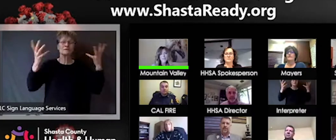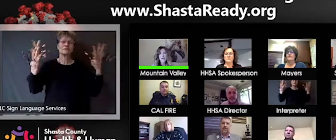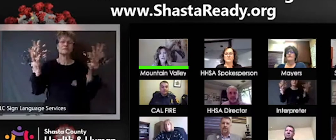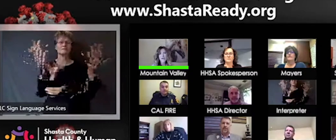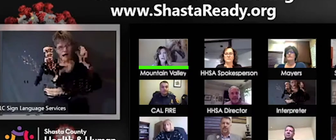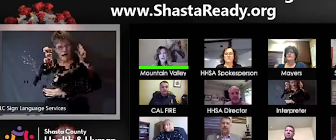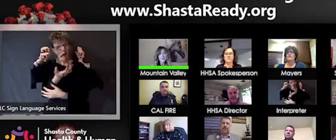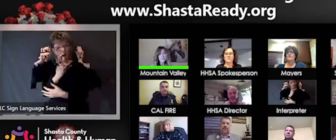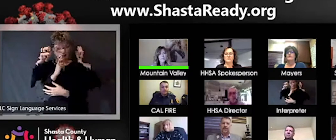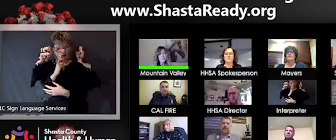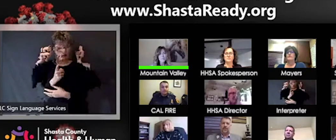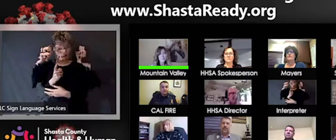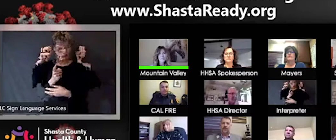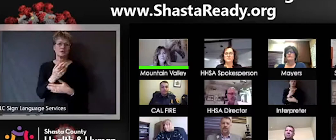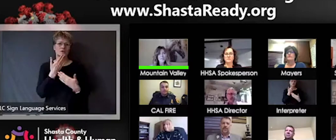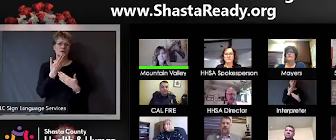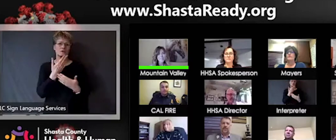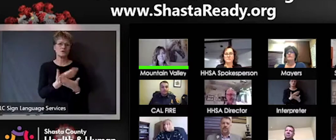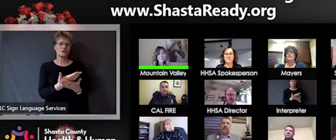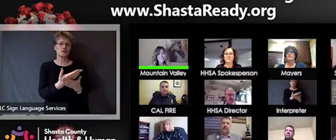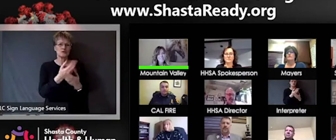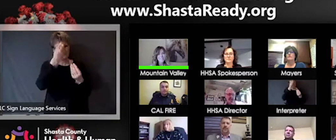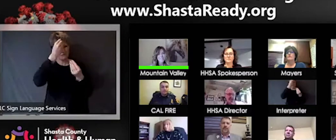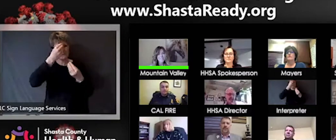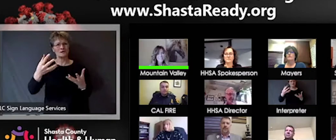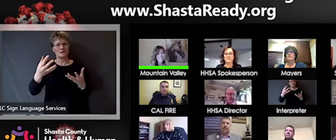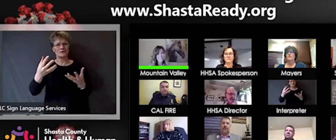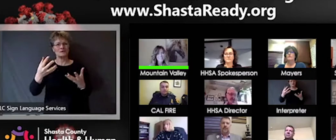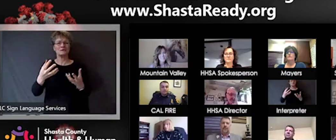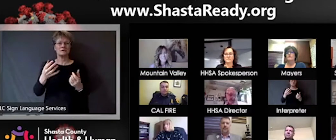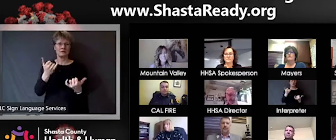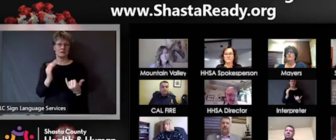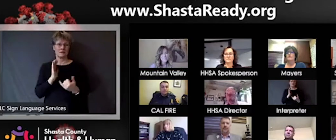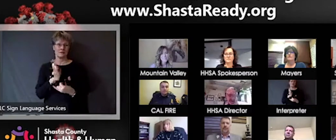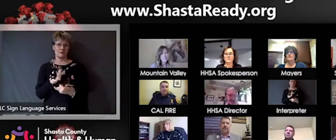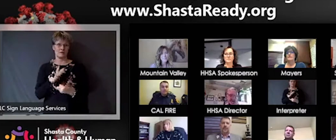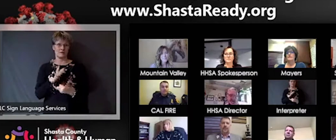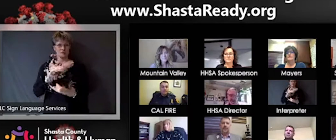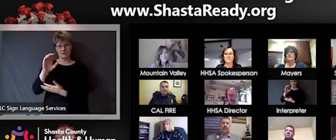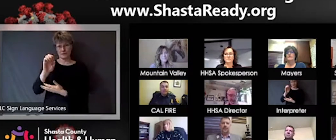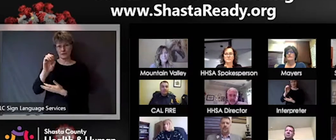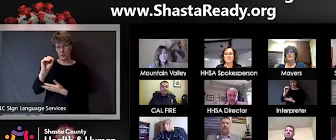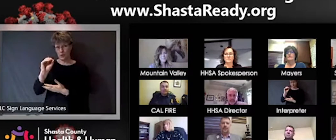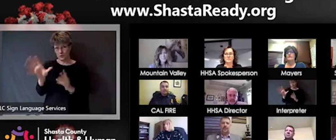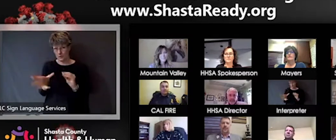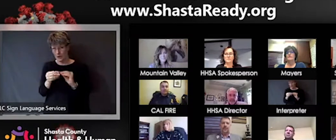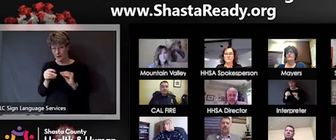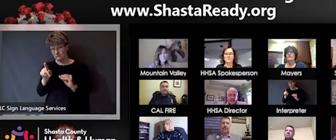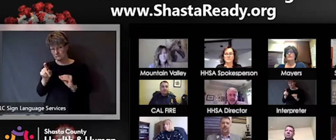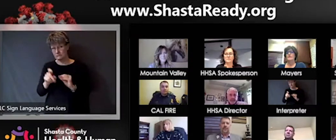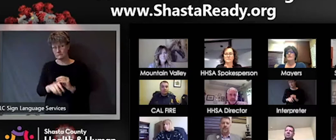speak more towards what we have going on at Mountain Valleys. I think the patient